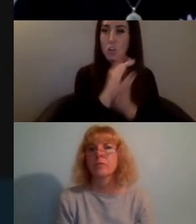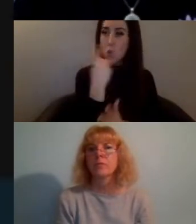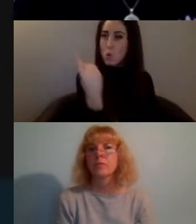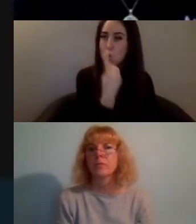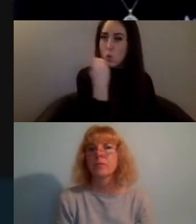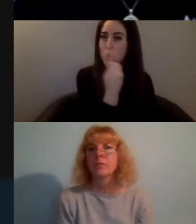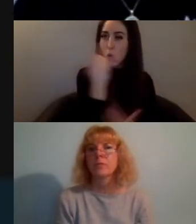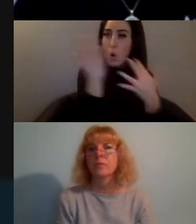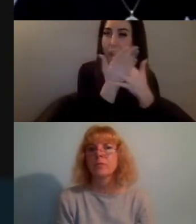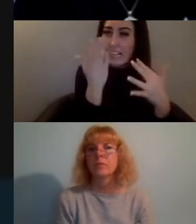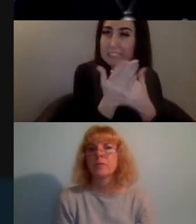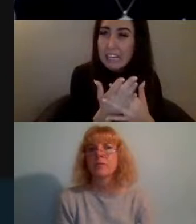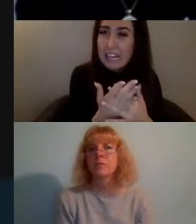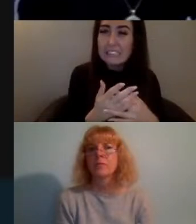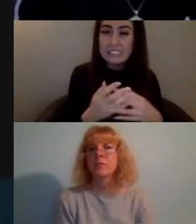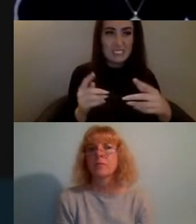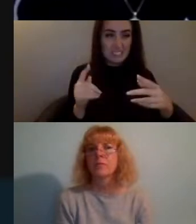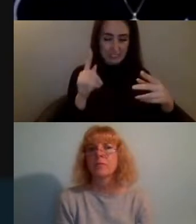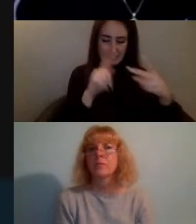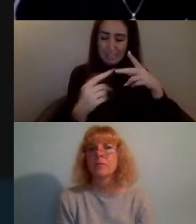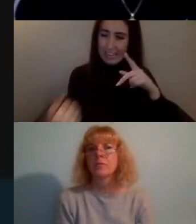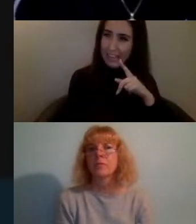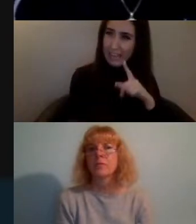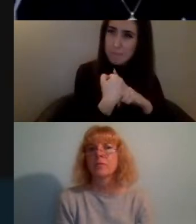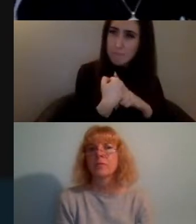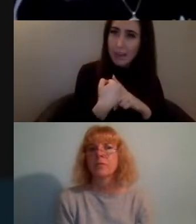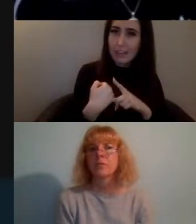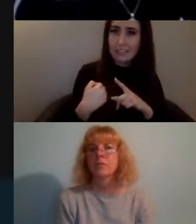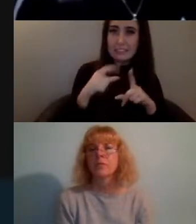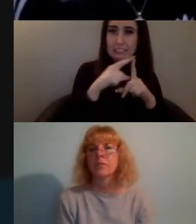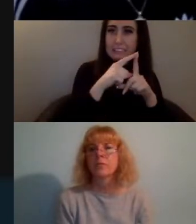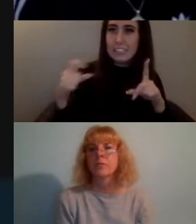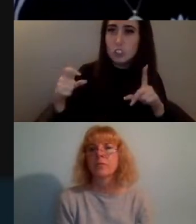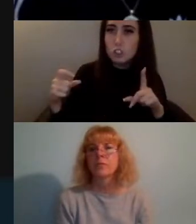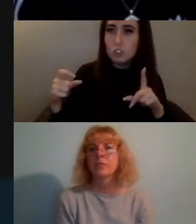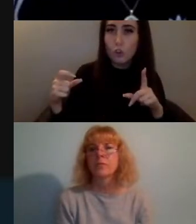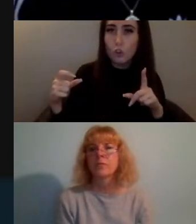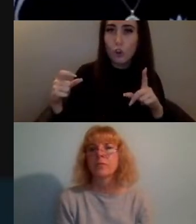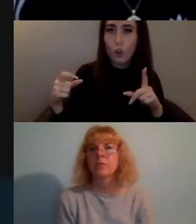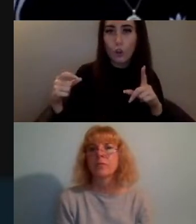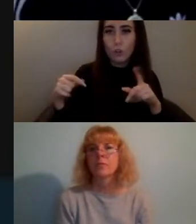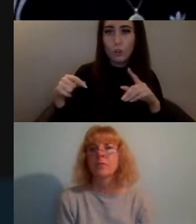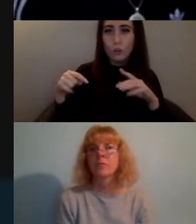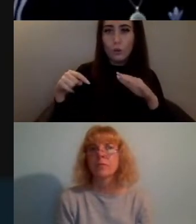what is the impact of digital poverty, what boundaries can we set online to protect ourselves